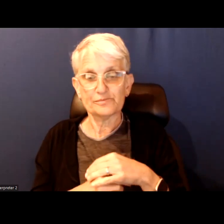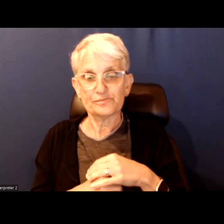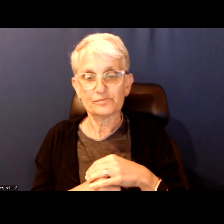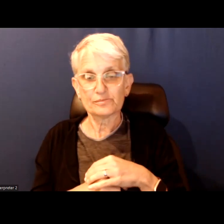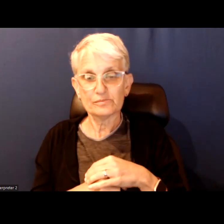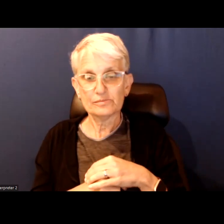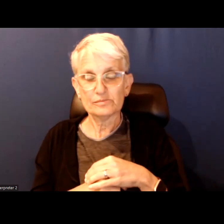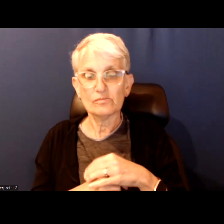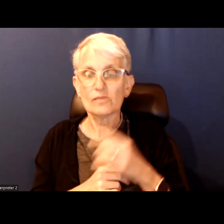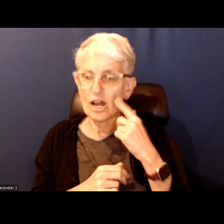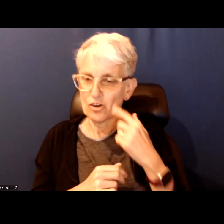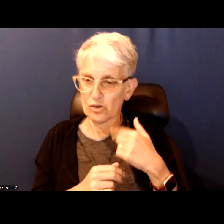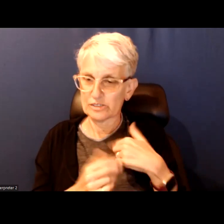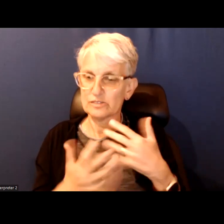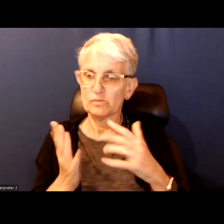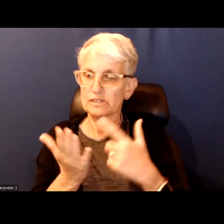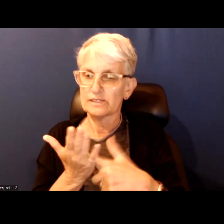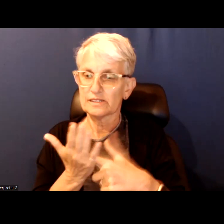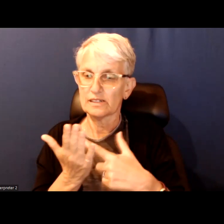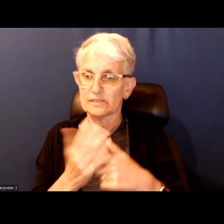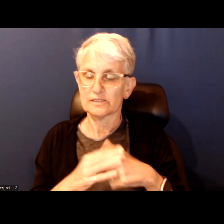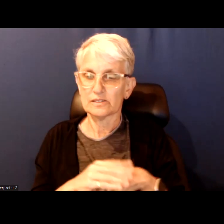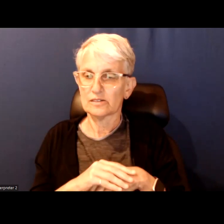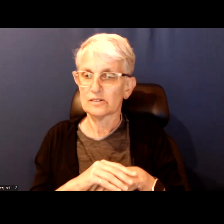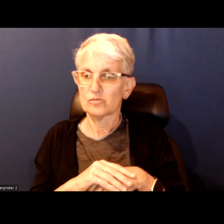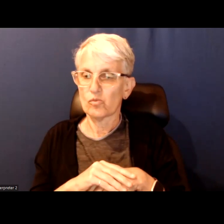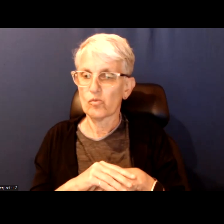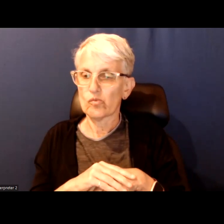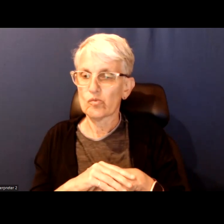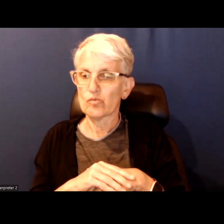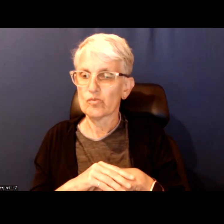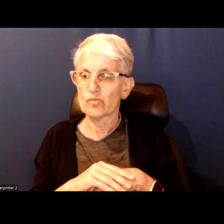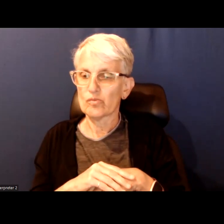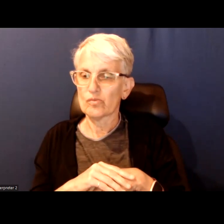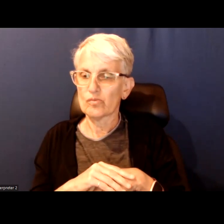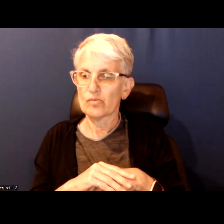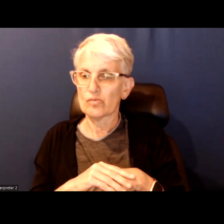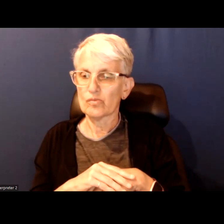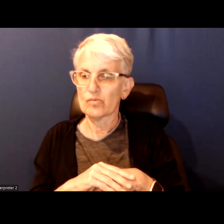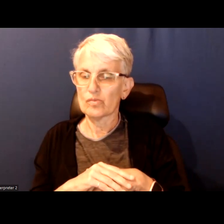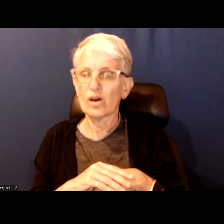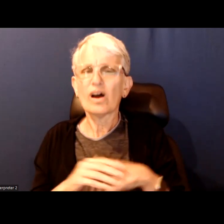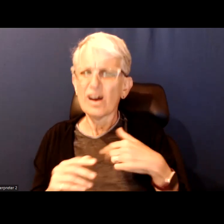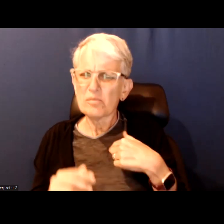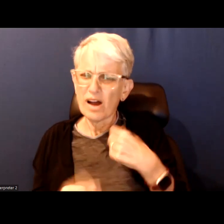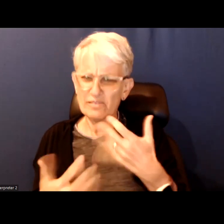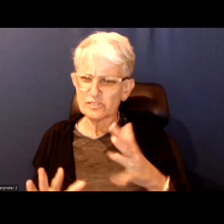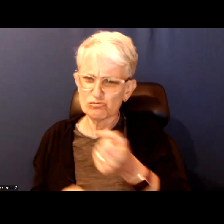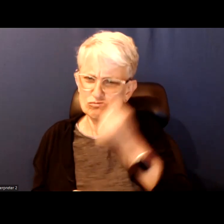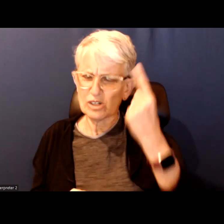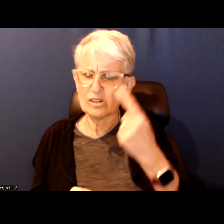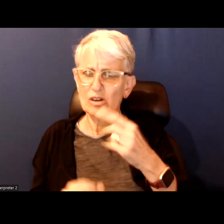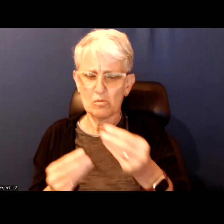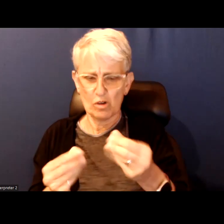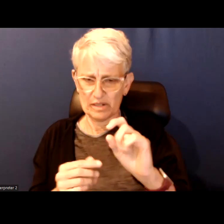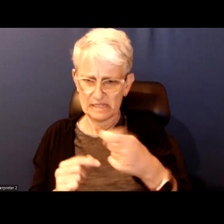that has been discussed so, I fully understand why property tax is such a focus for a certain